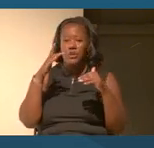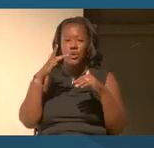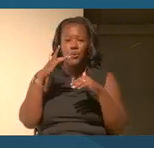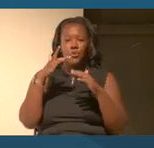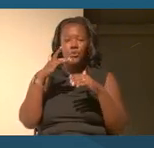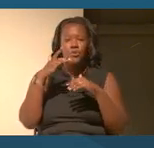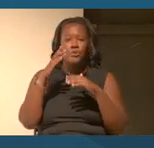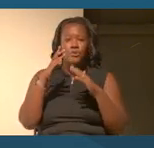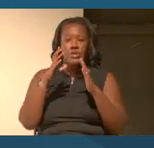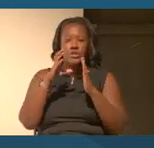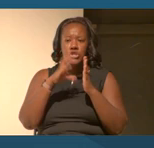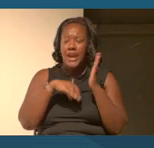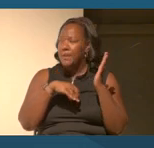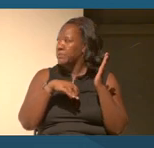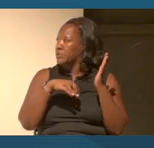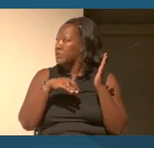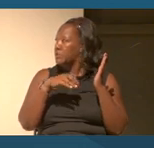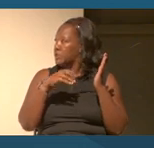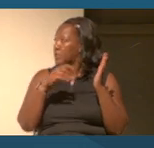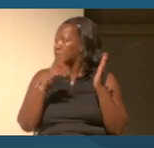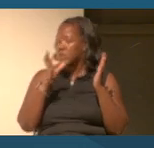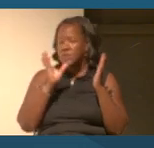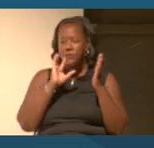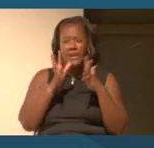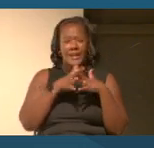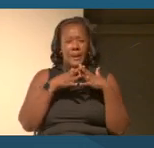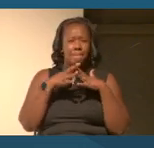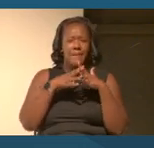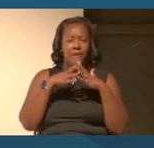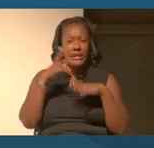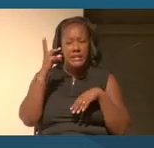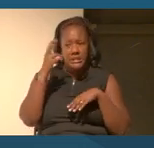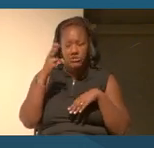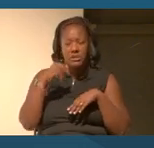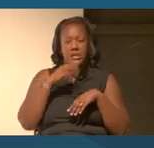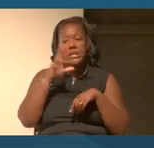at National Museum of American History, National Museum of African-American History and Culture,